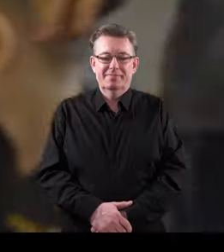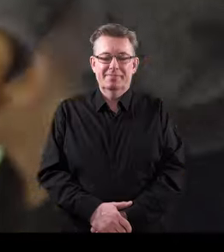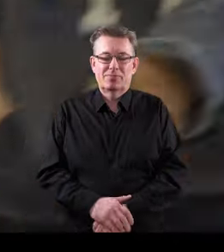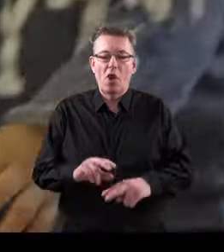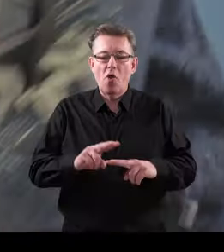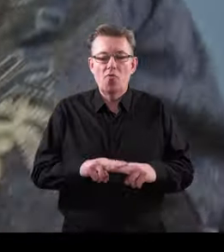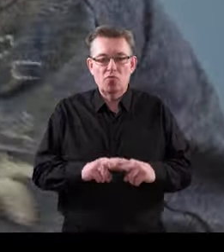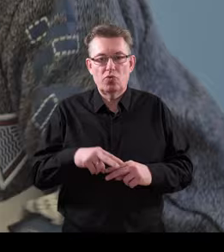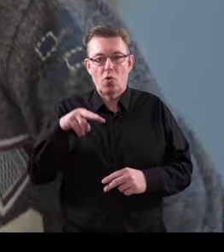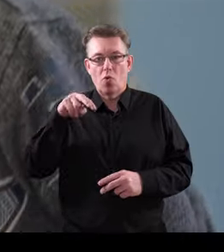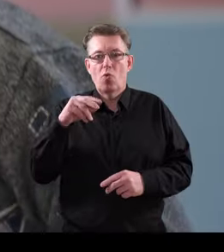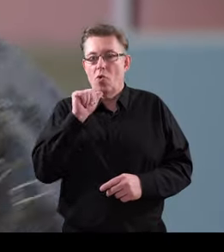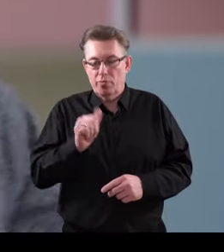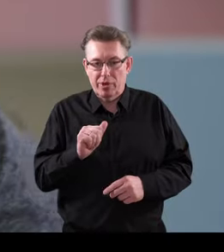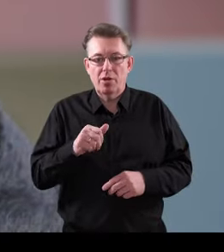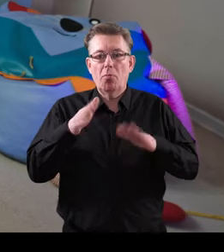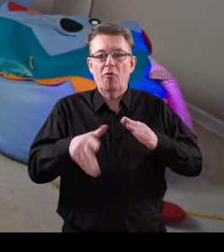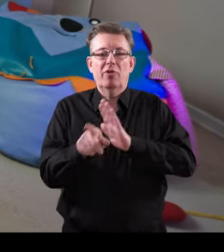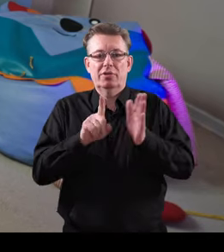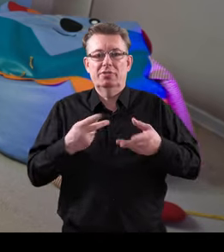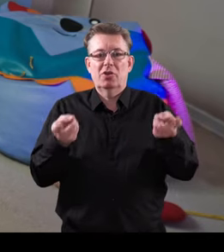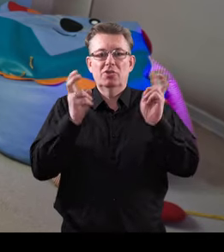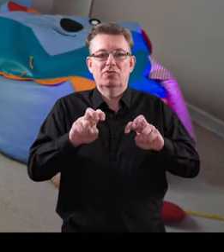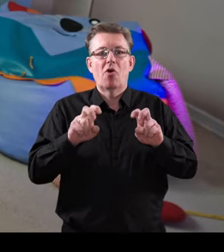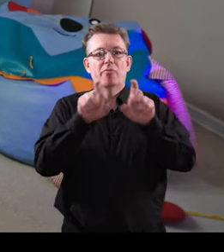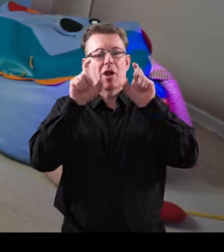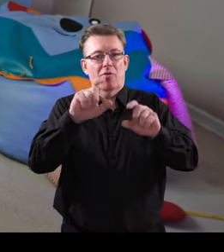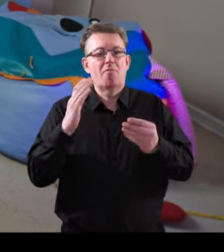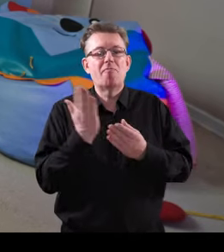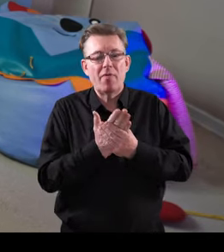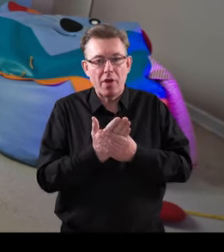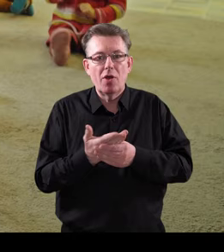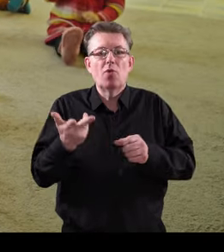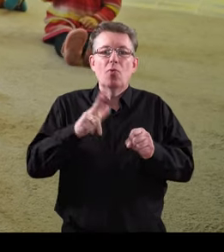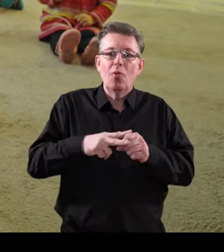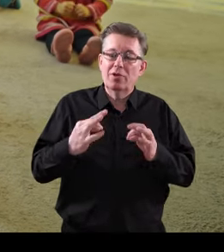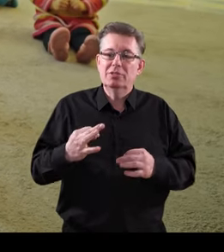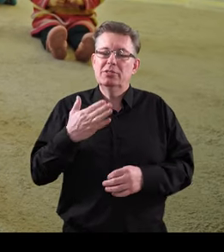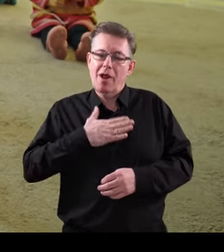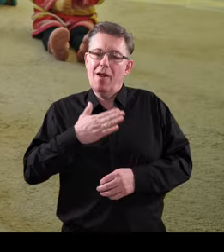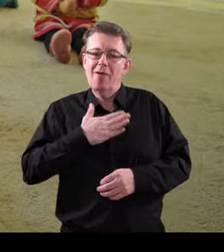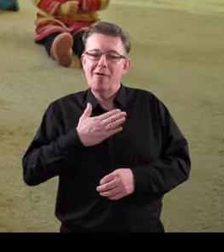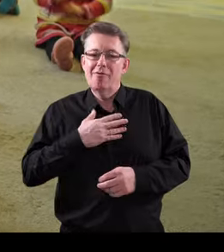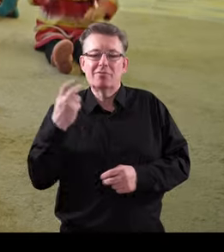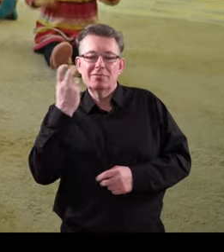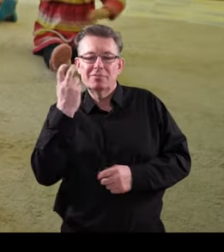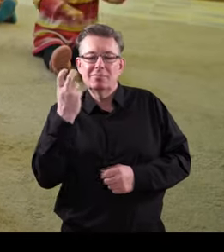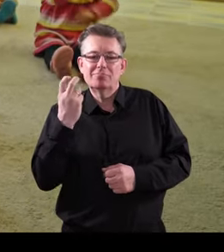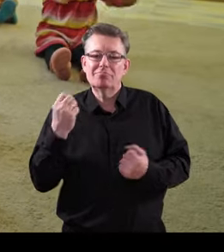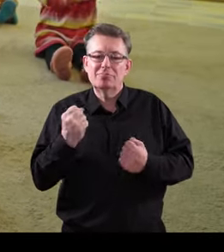EU funds helped us to create institutions and a brand that is currently very popular among parents.